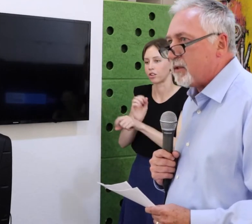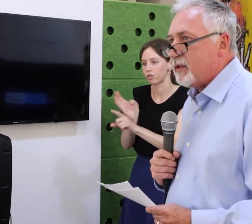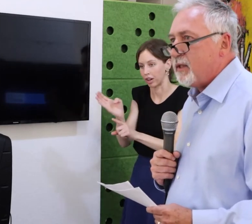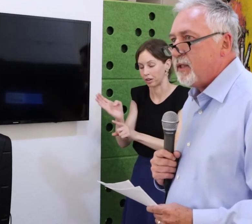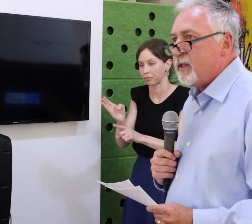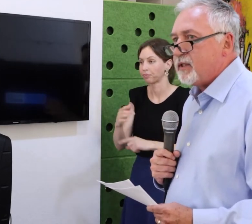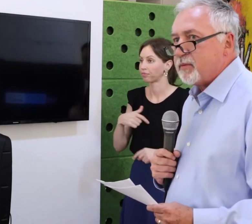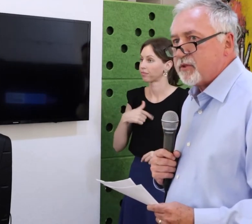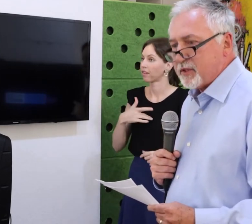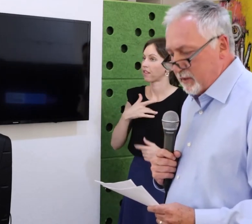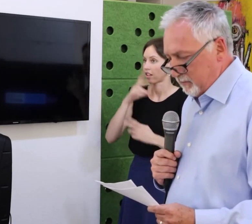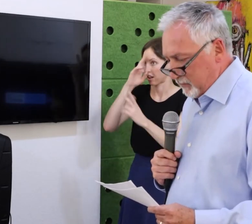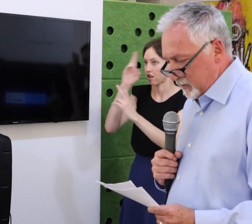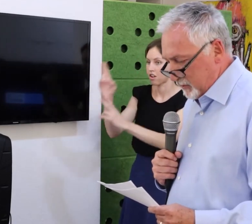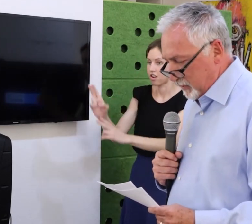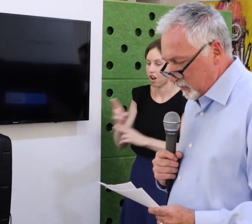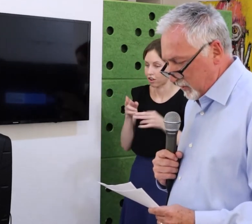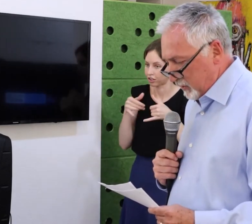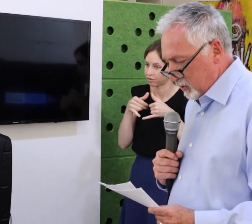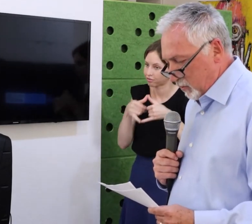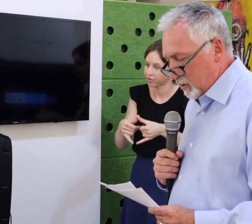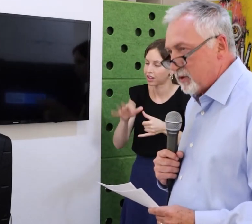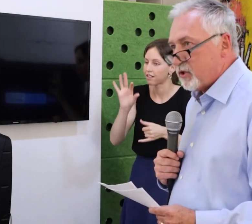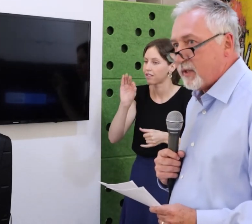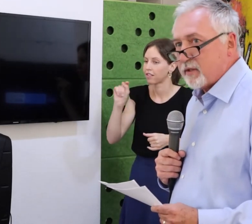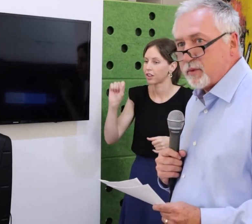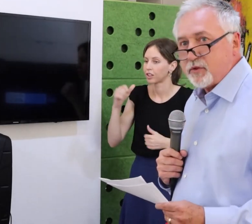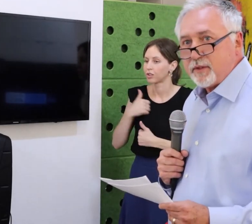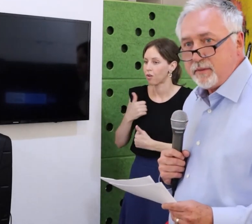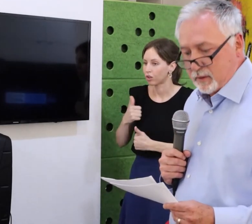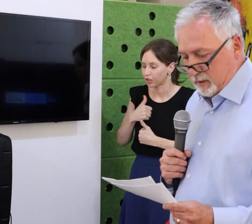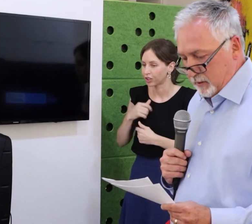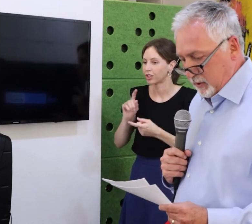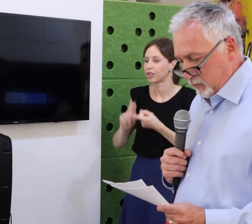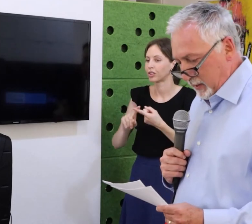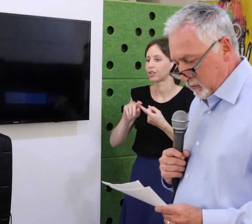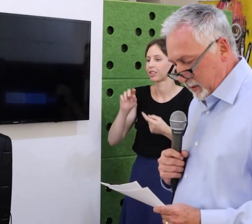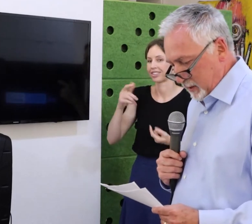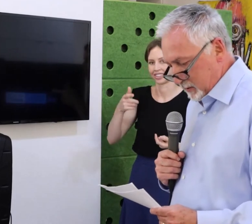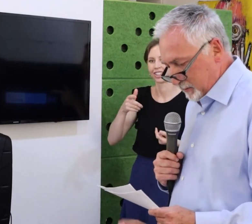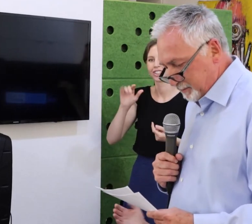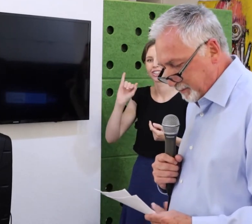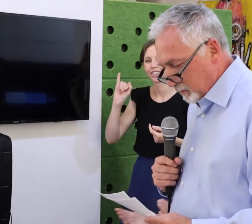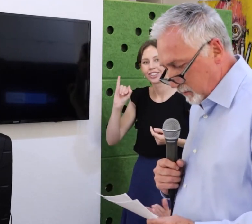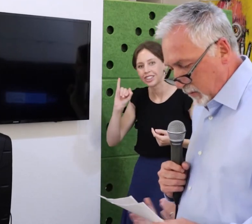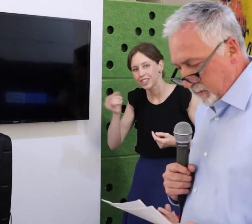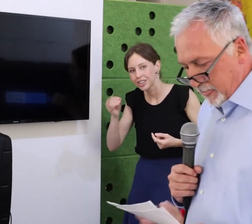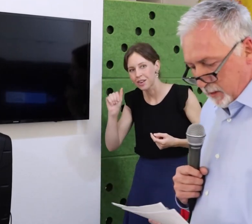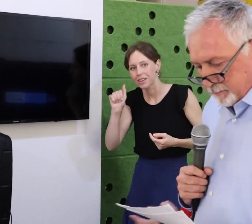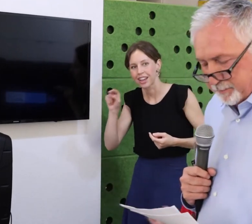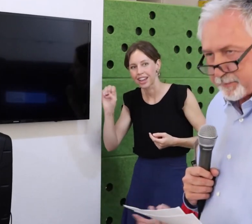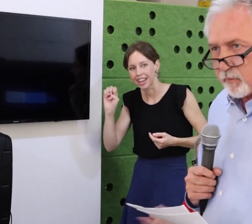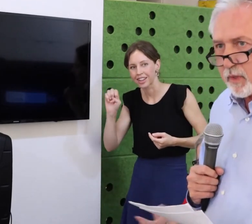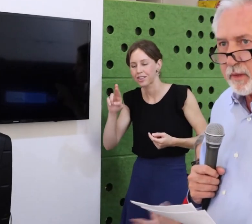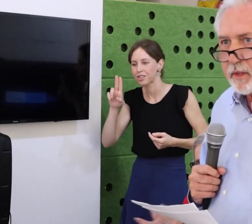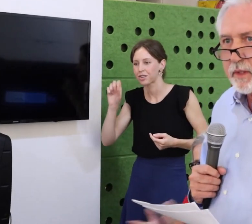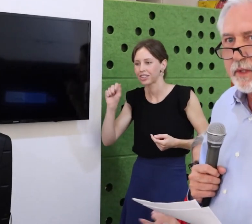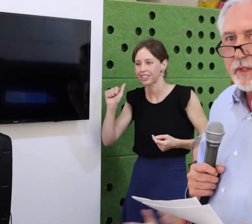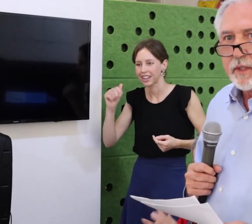little gift to CCDC. I want to donate $2000 for you to purchase some of this wonderful art for the office.